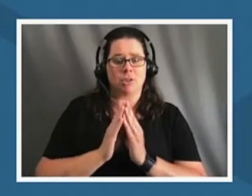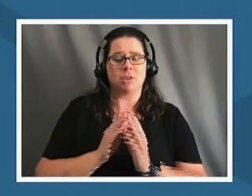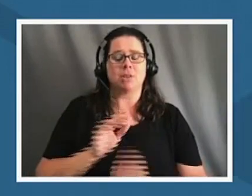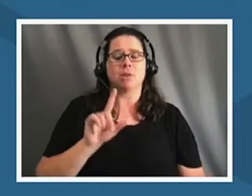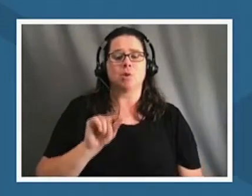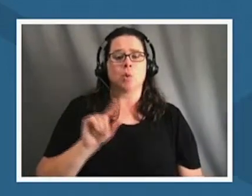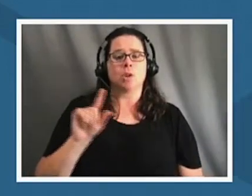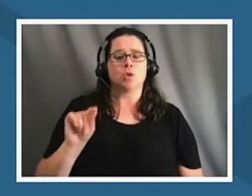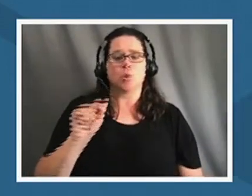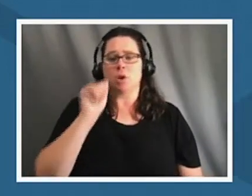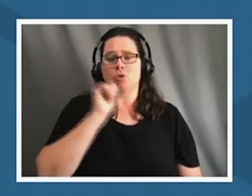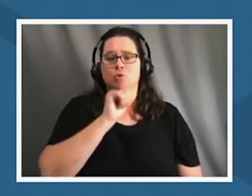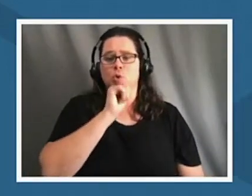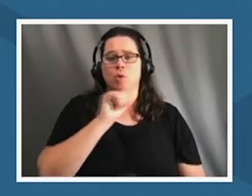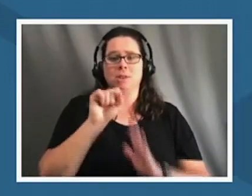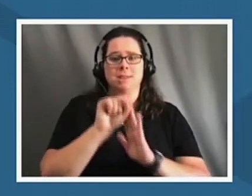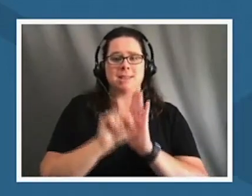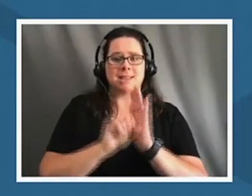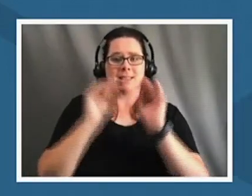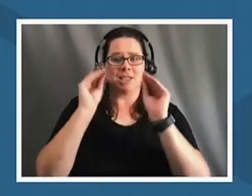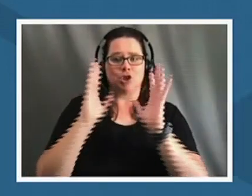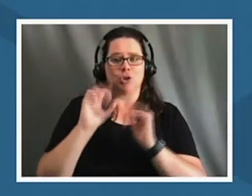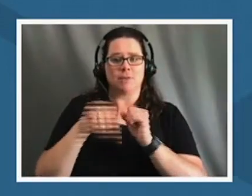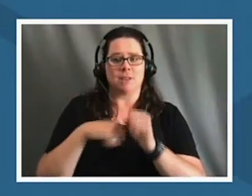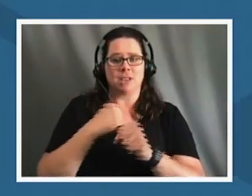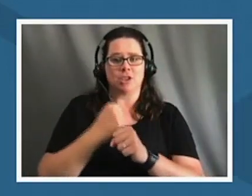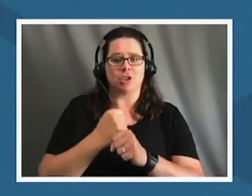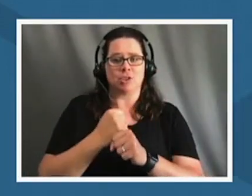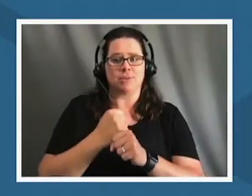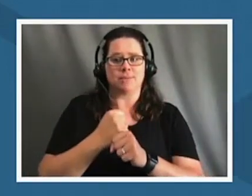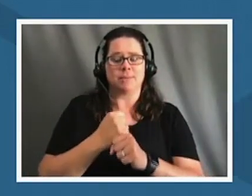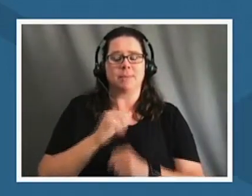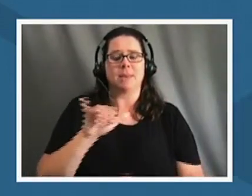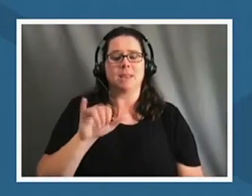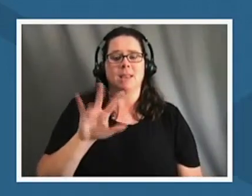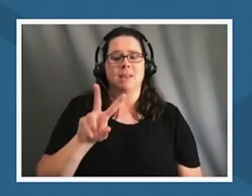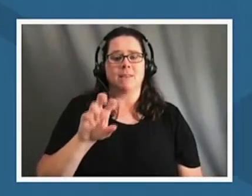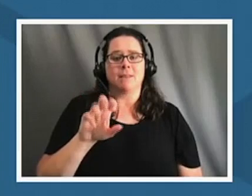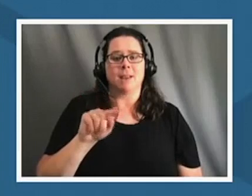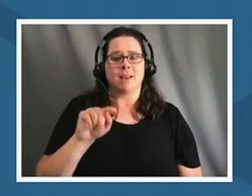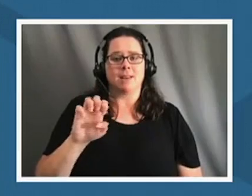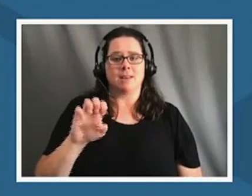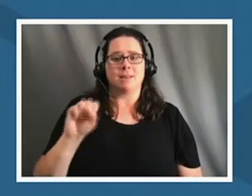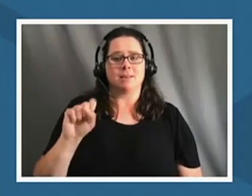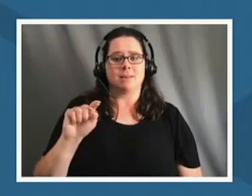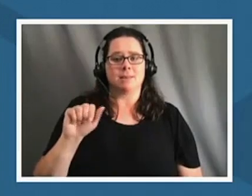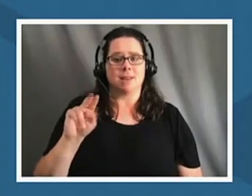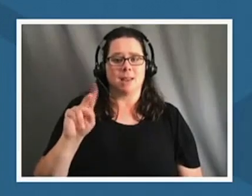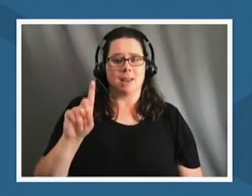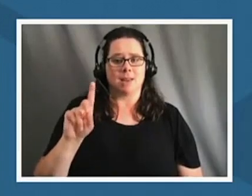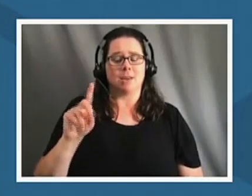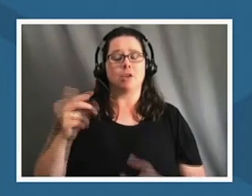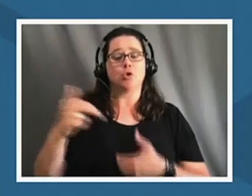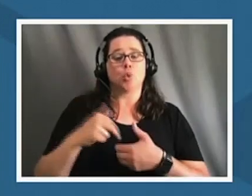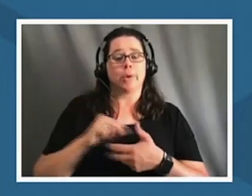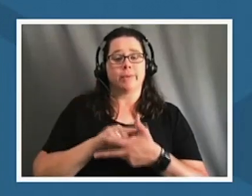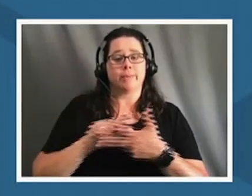state teacher of the year lynette stamp